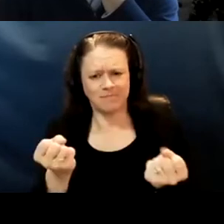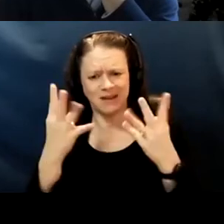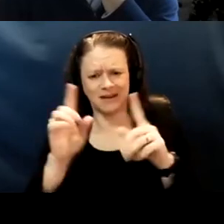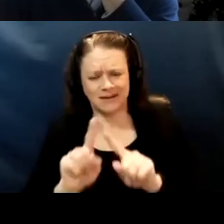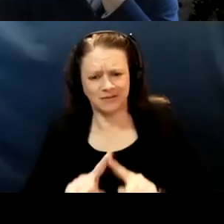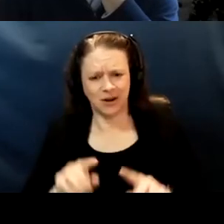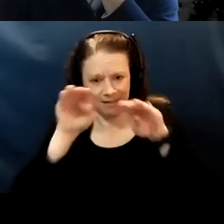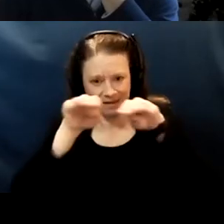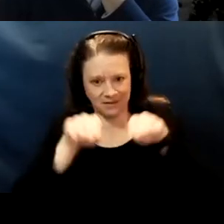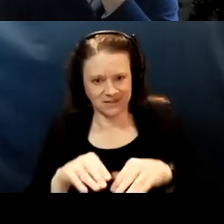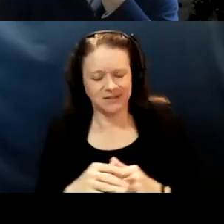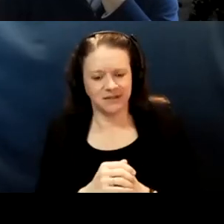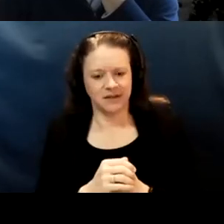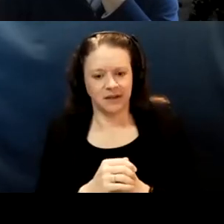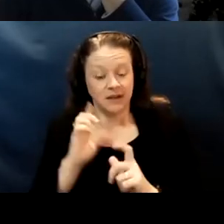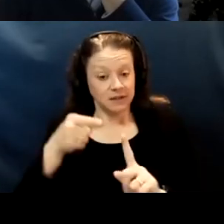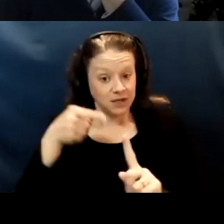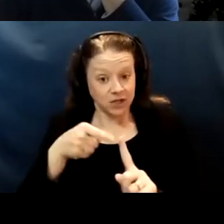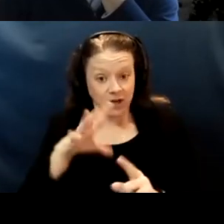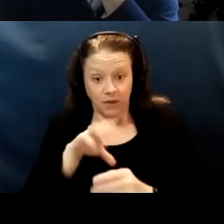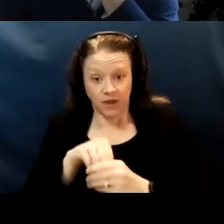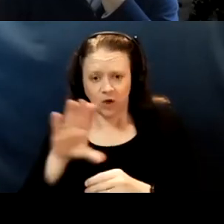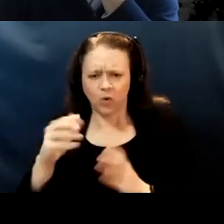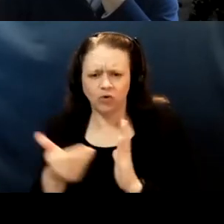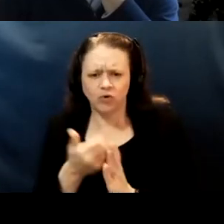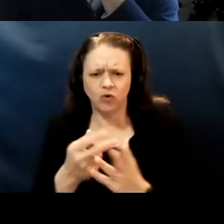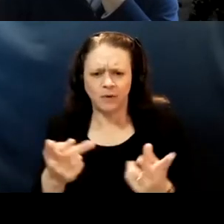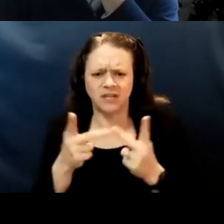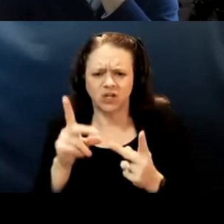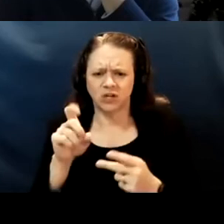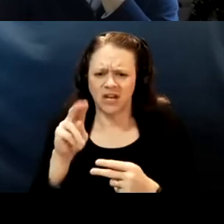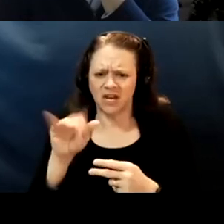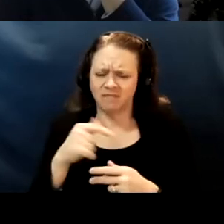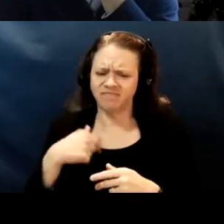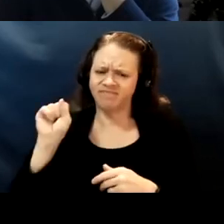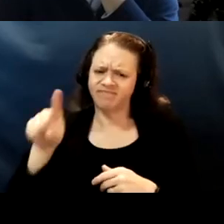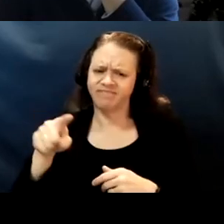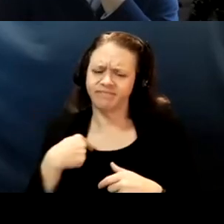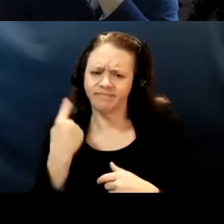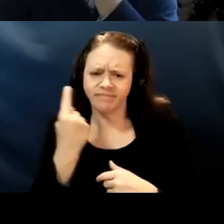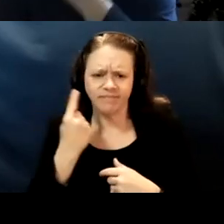But especially in your new position Denny, I'm just wondering any thoughts on